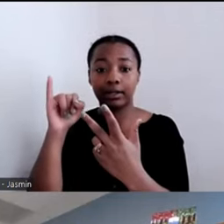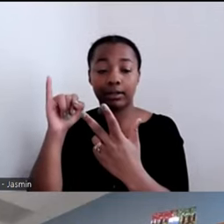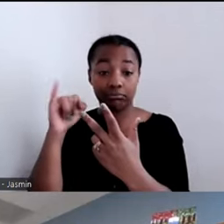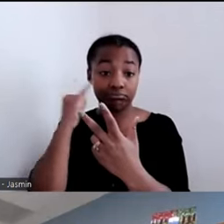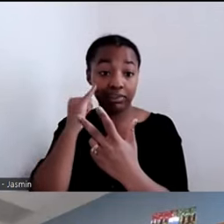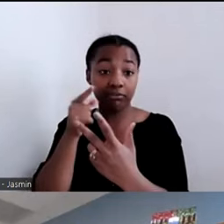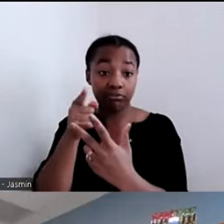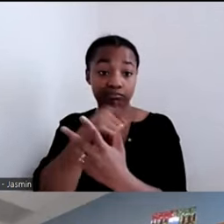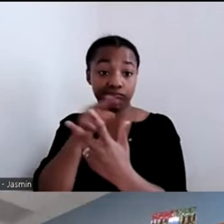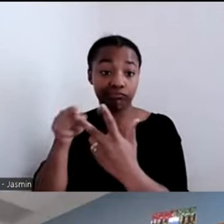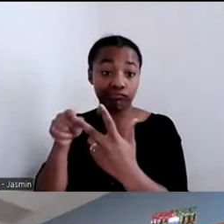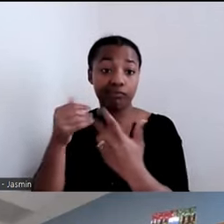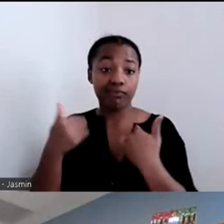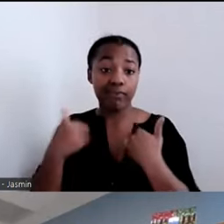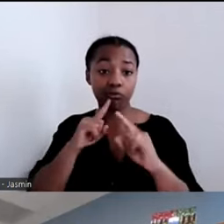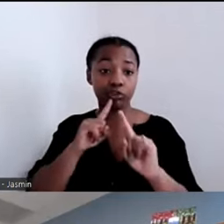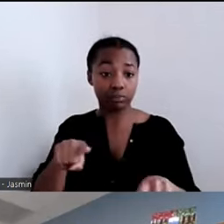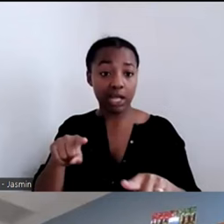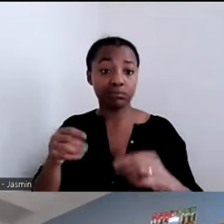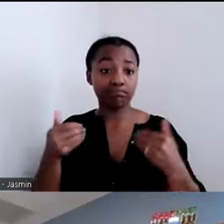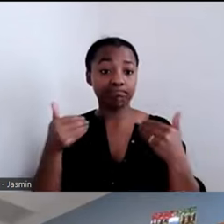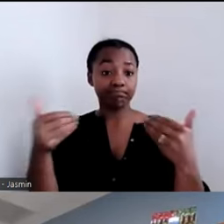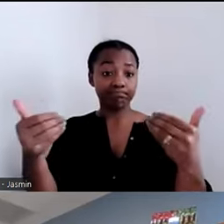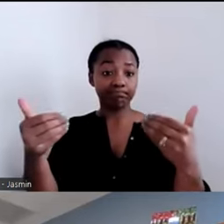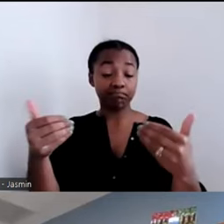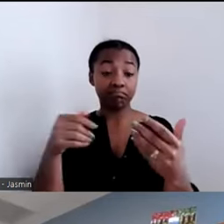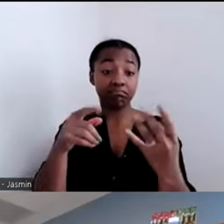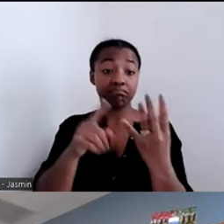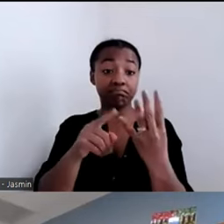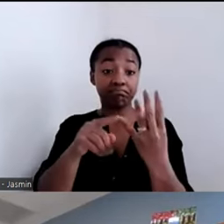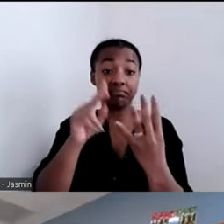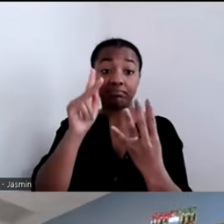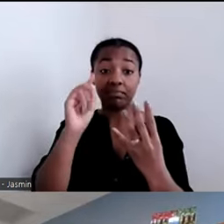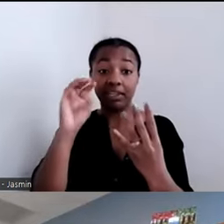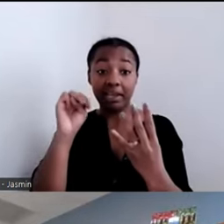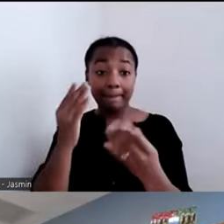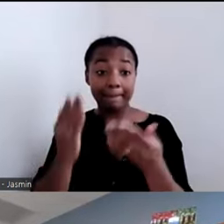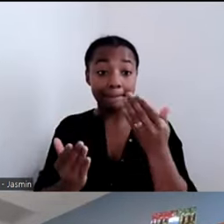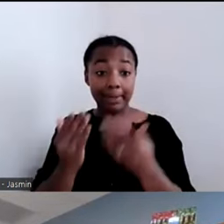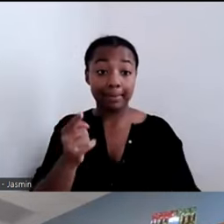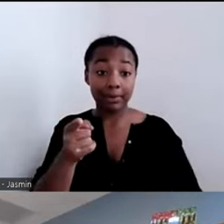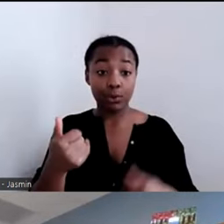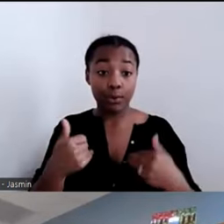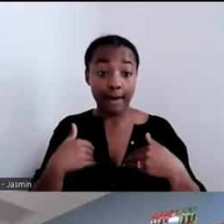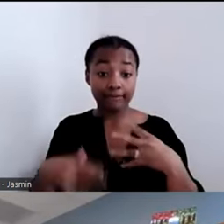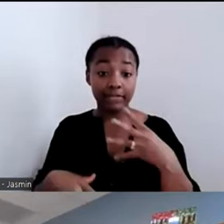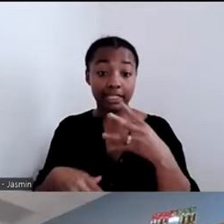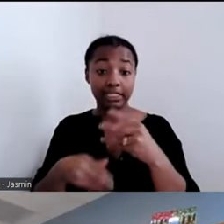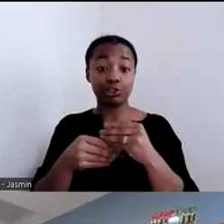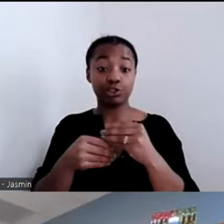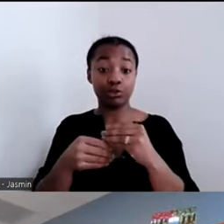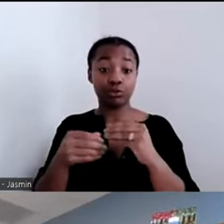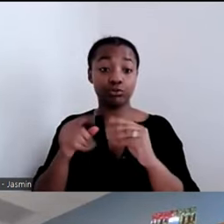chime in, or maybe even Kim, you may have an additional response. It’s going into the